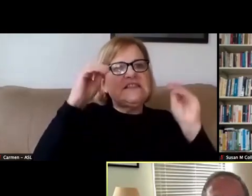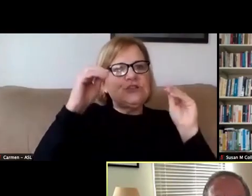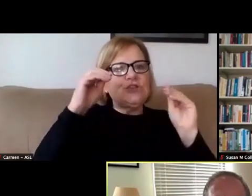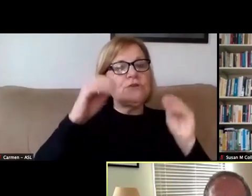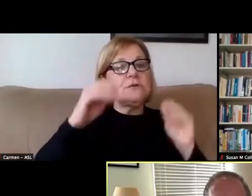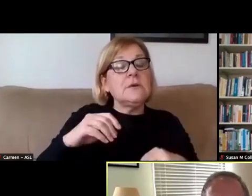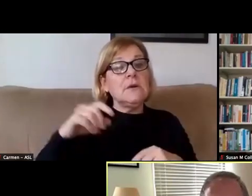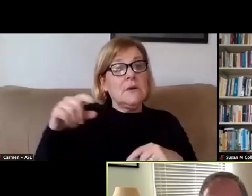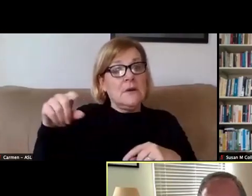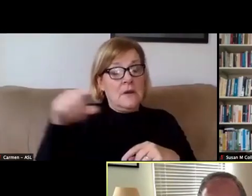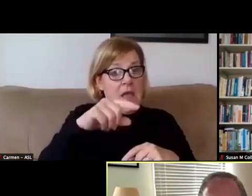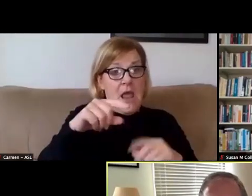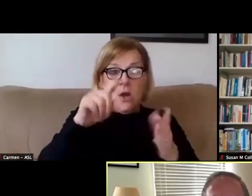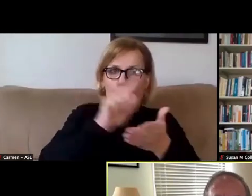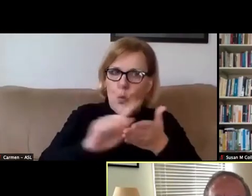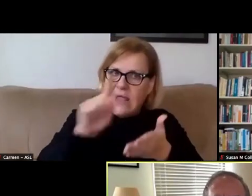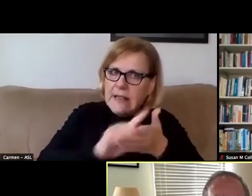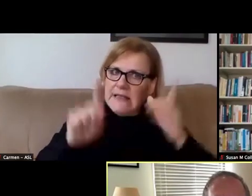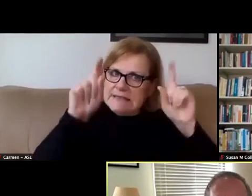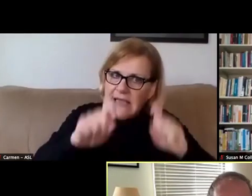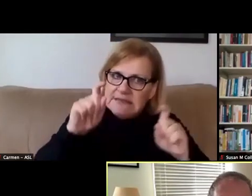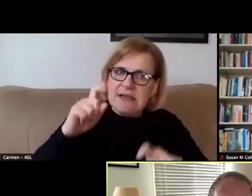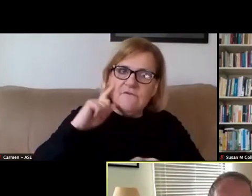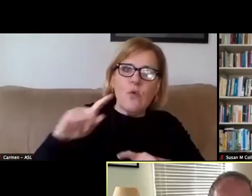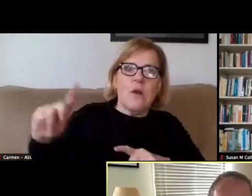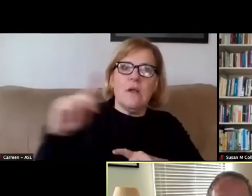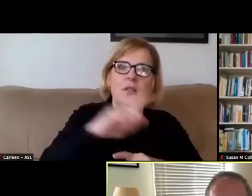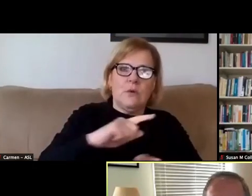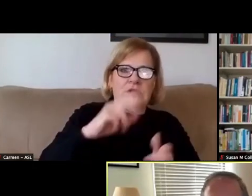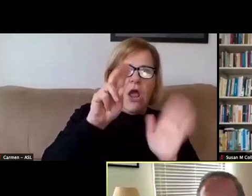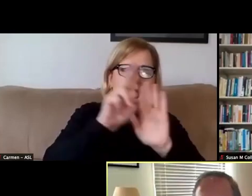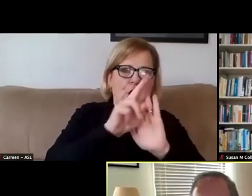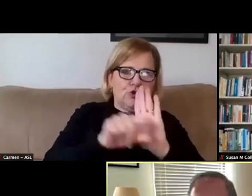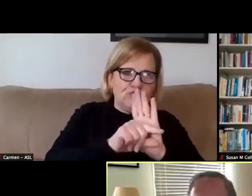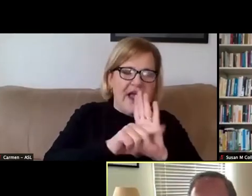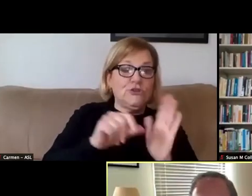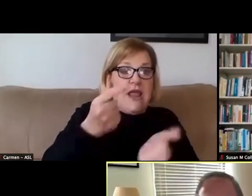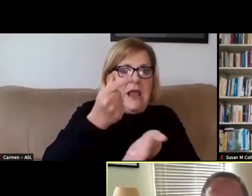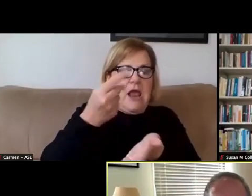for undergraduates in the residence halls and undergraduate students who live in town